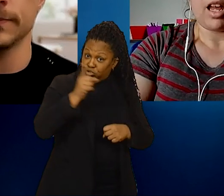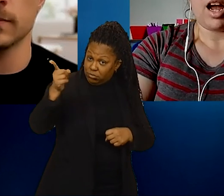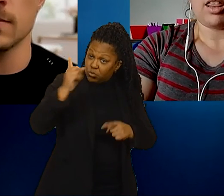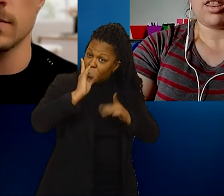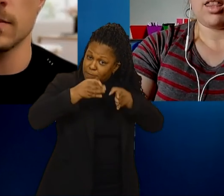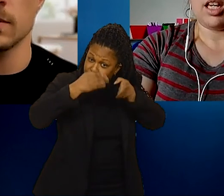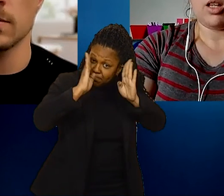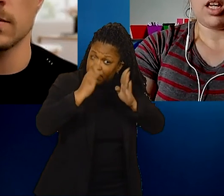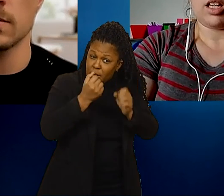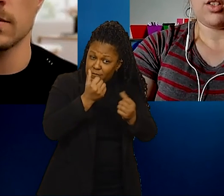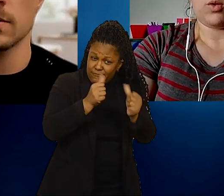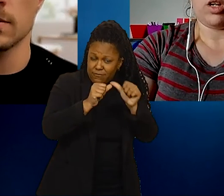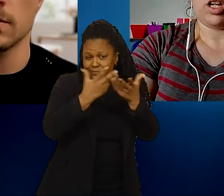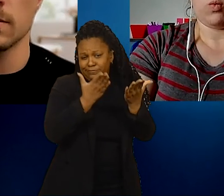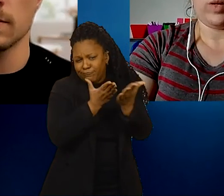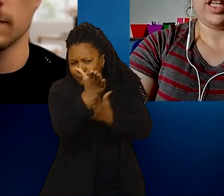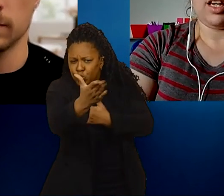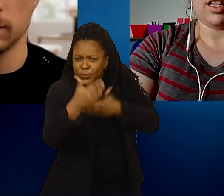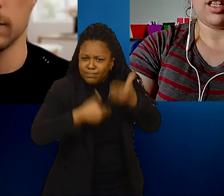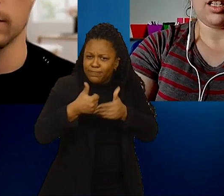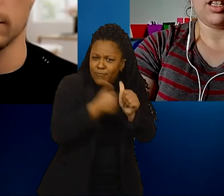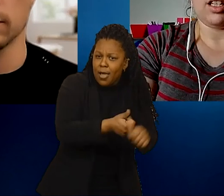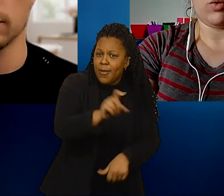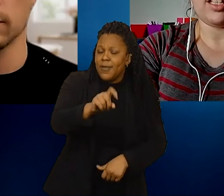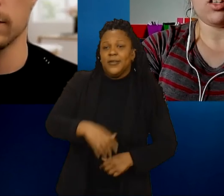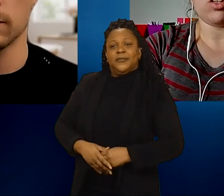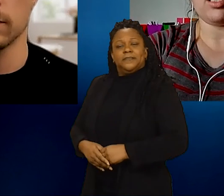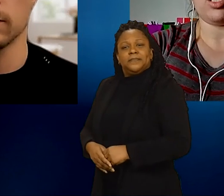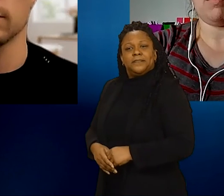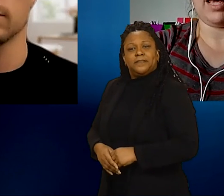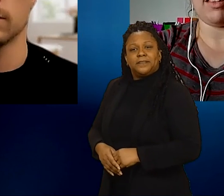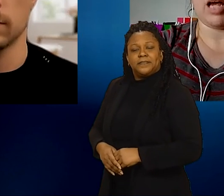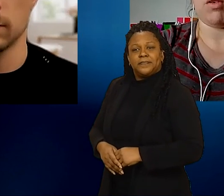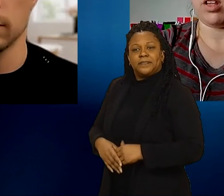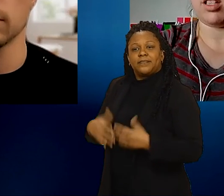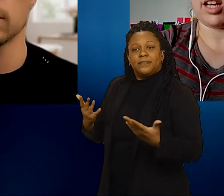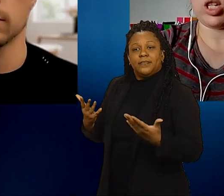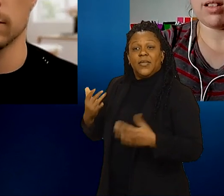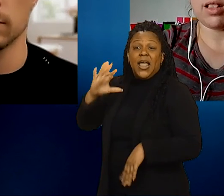I think that if we can still continue to be at the table for the discussions.